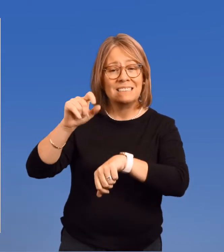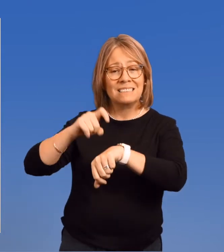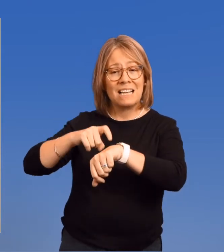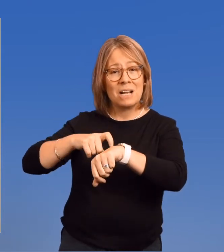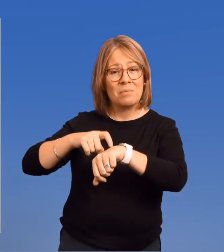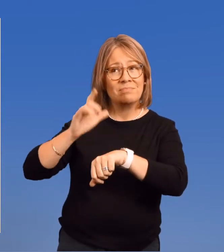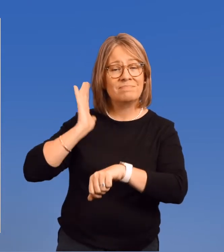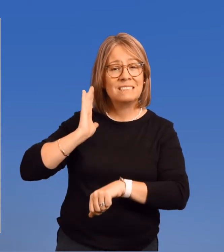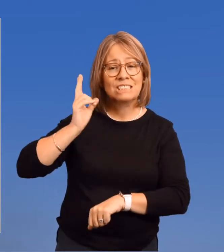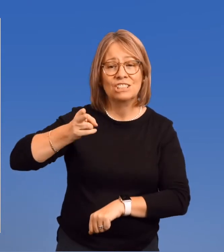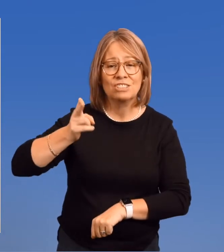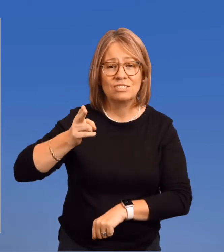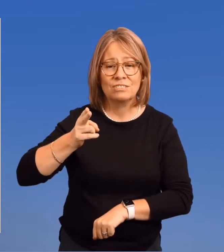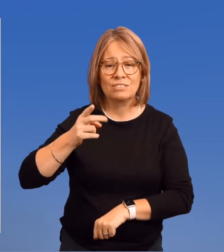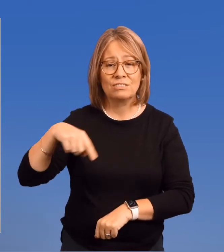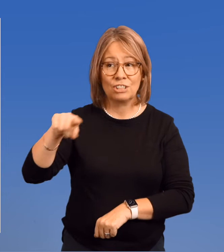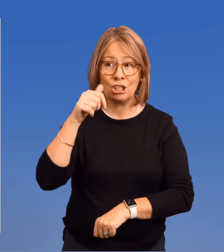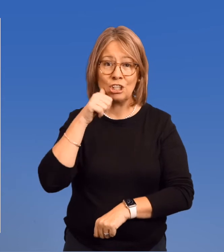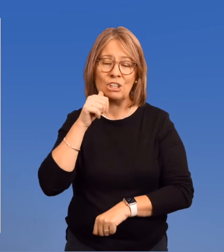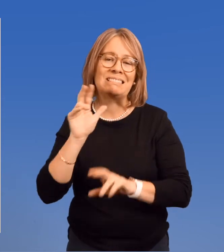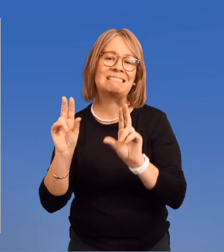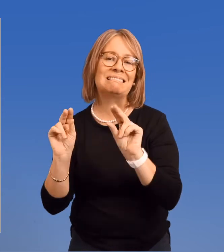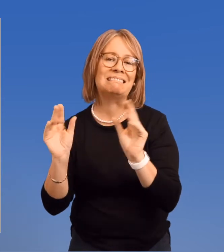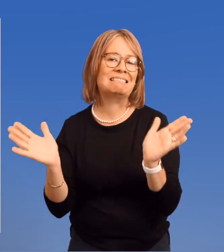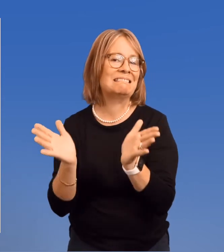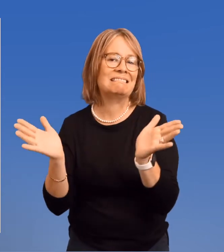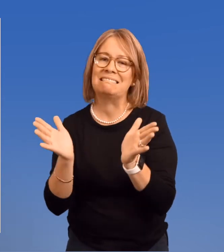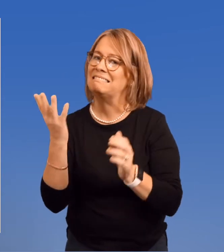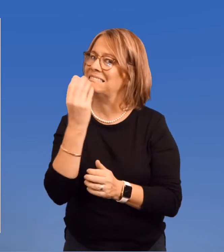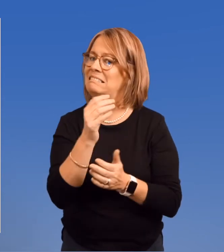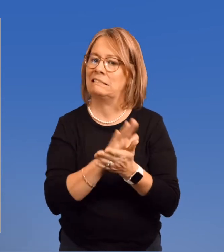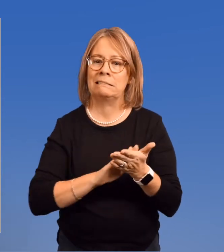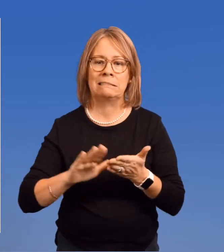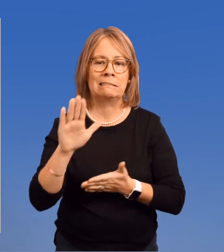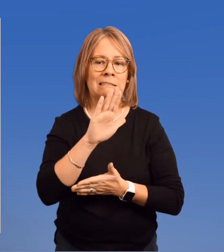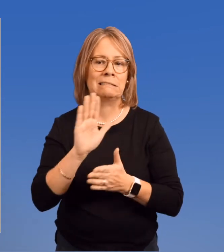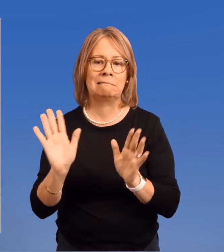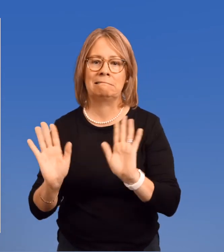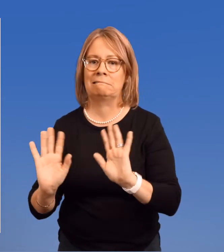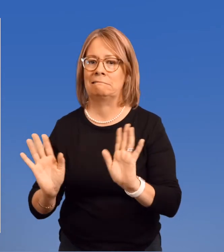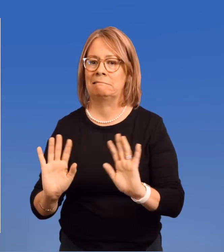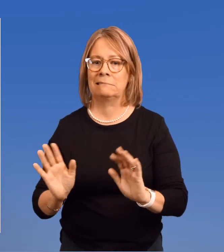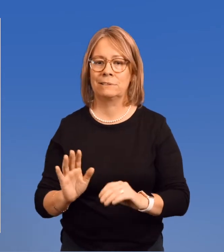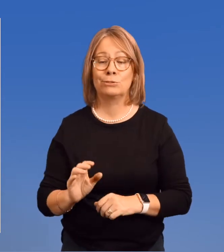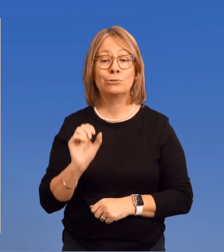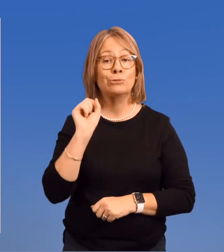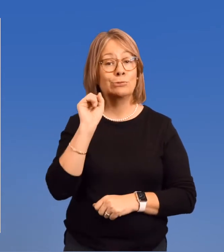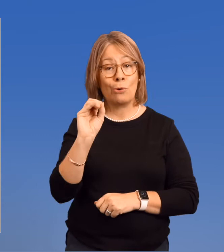to college, but at this point in history, girls were discouraged from going to college,